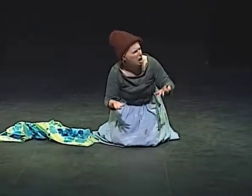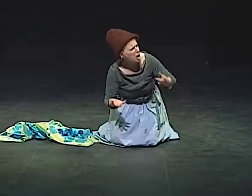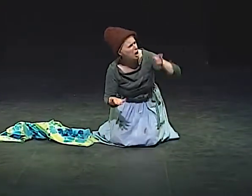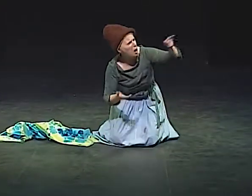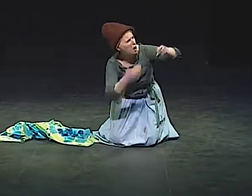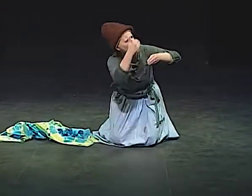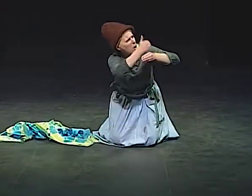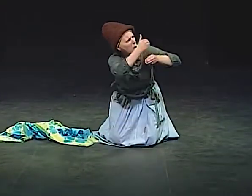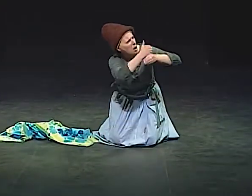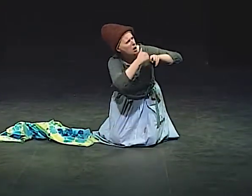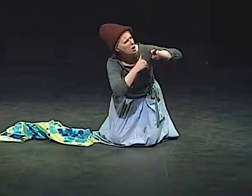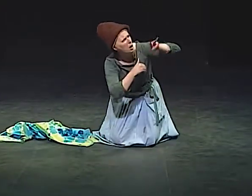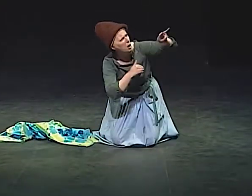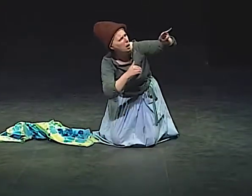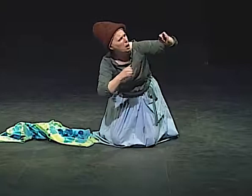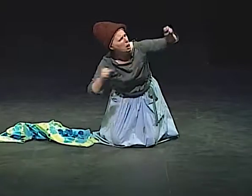WHAT'S IT DOING THERE?